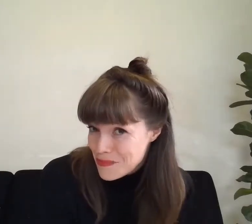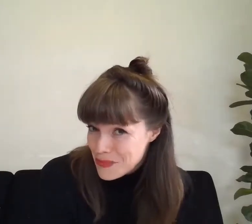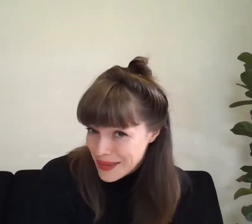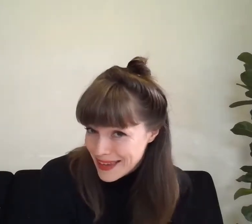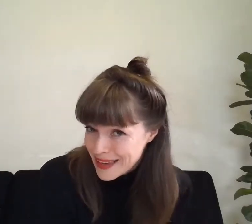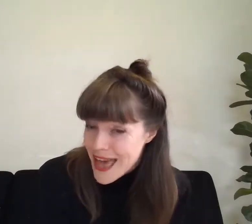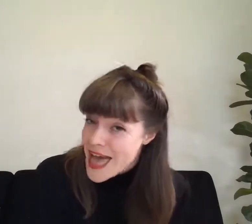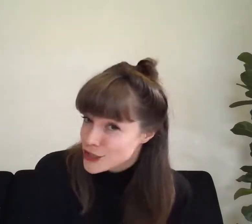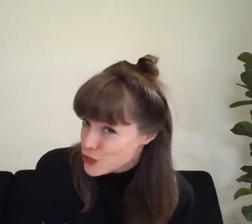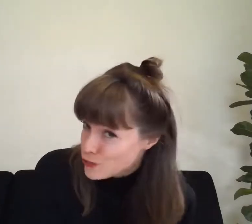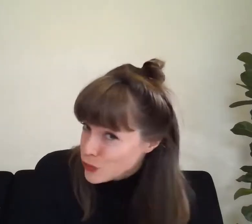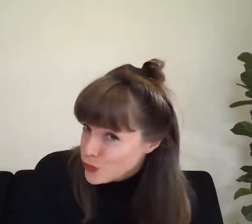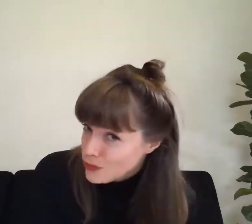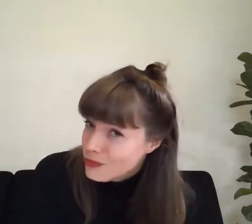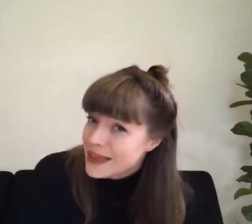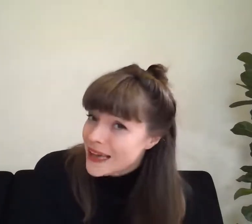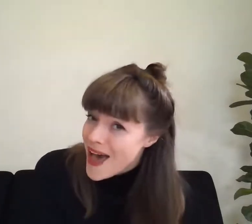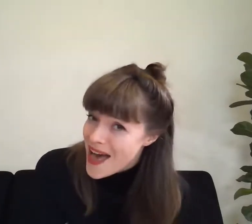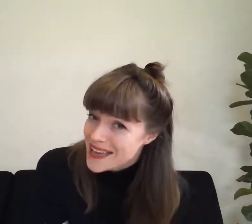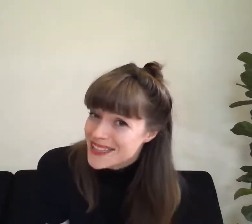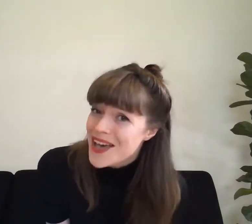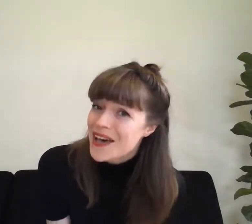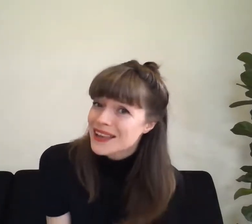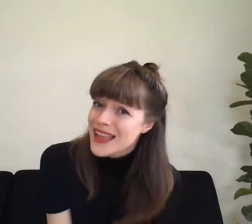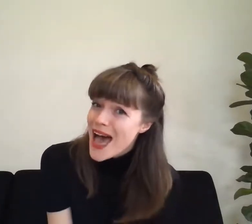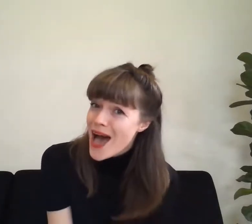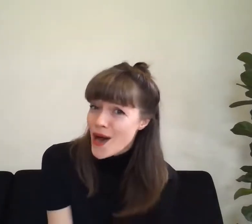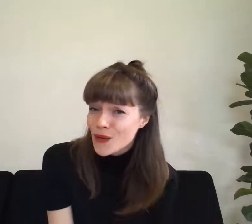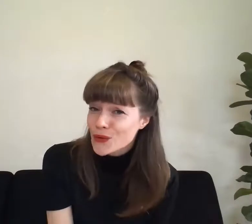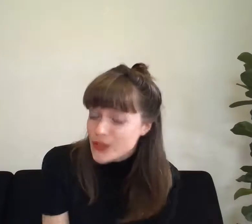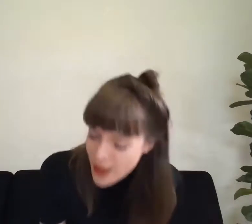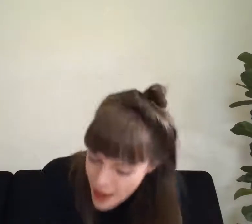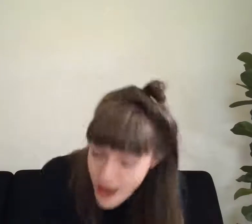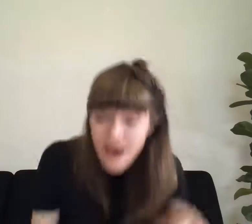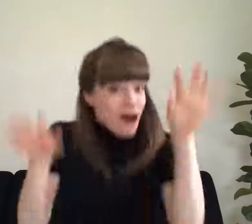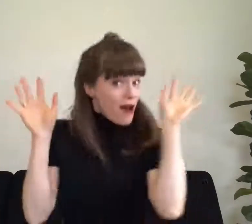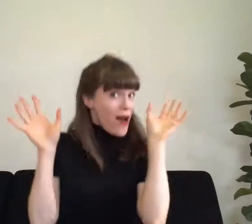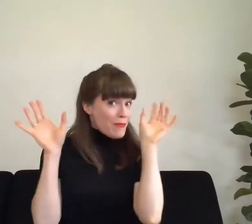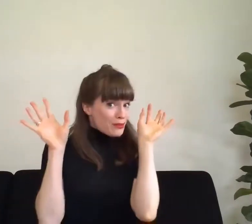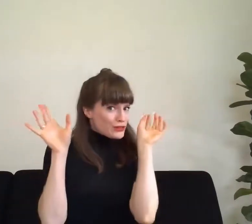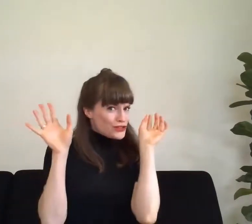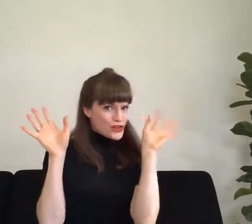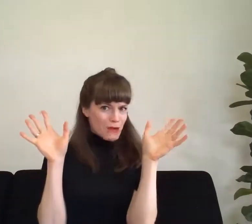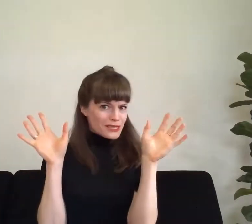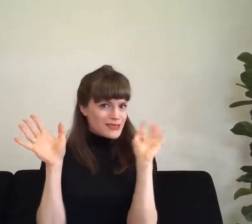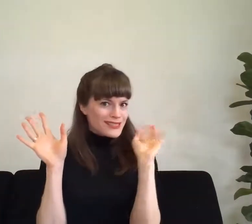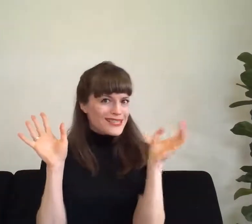sleeping and the moon behind a cloud up jumped the